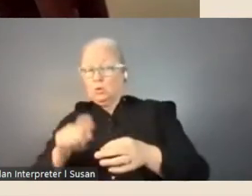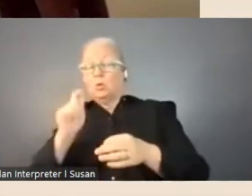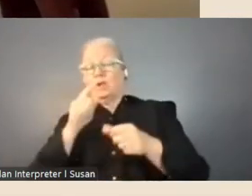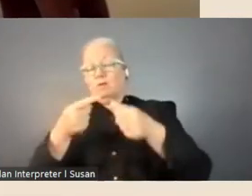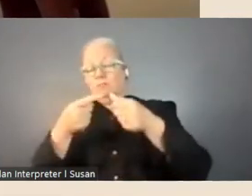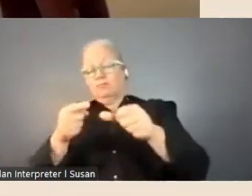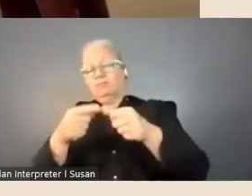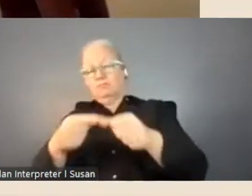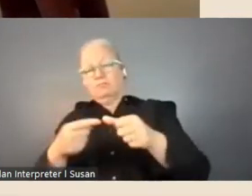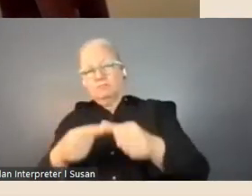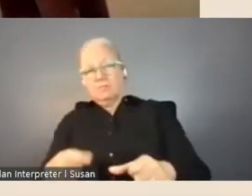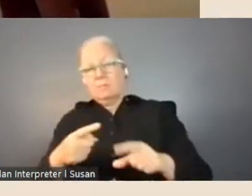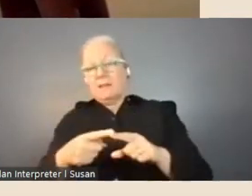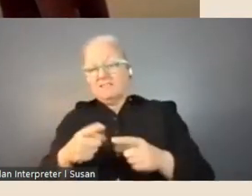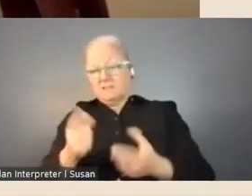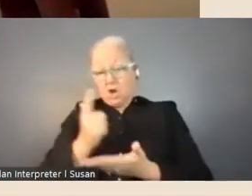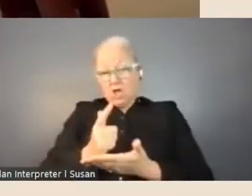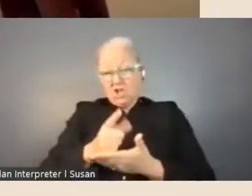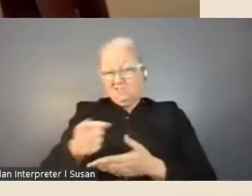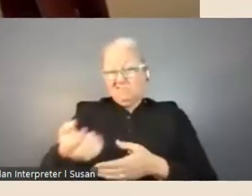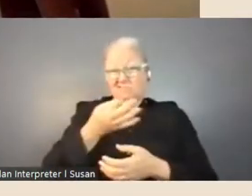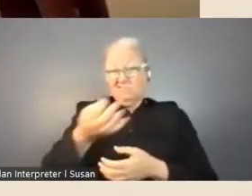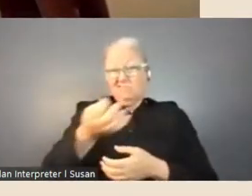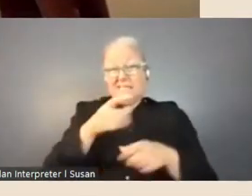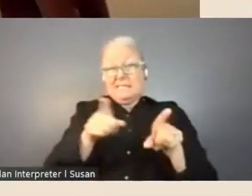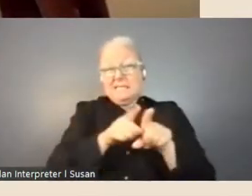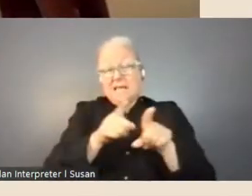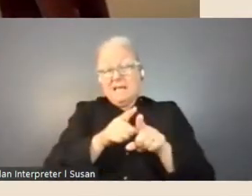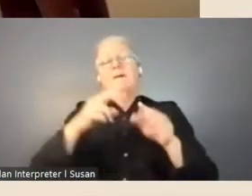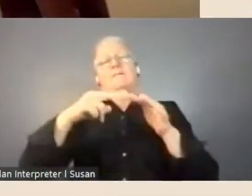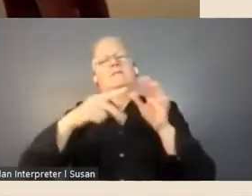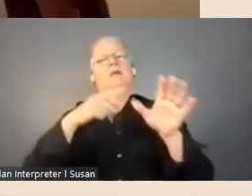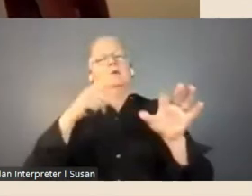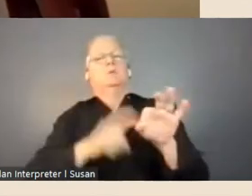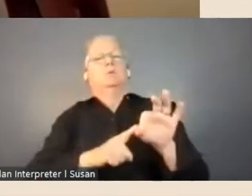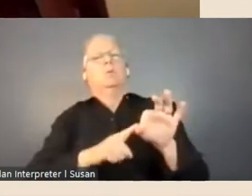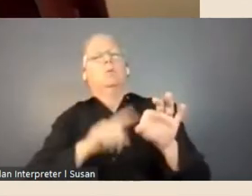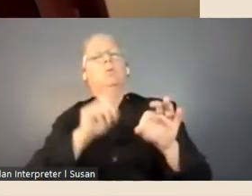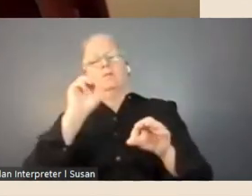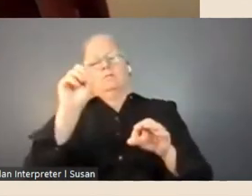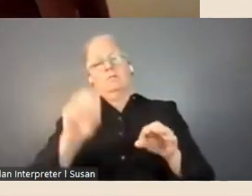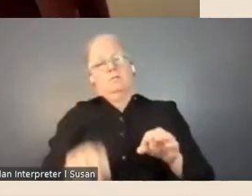make sure that we've provided other support and direction to help everybody with their application.